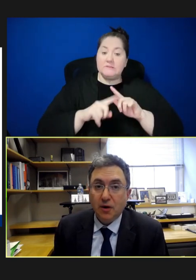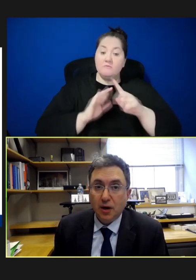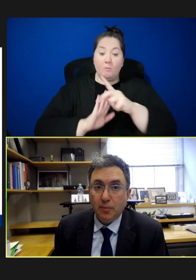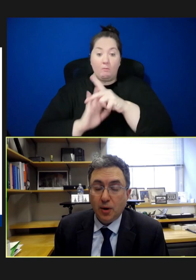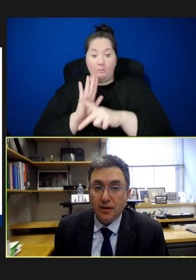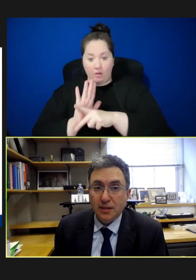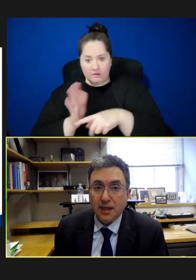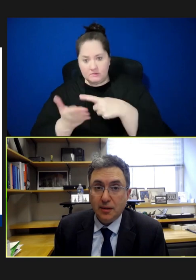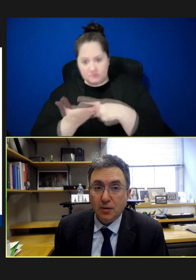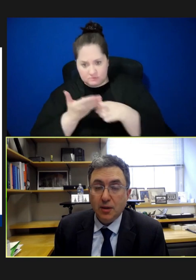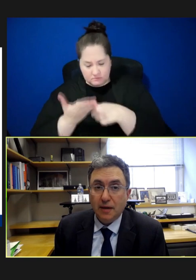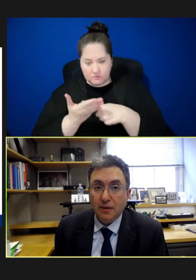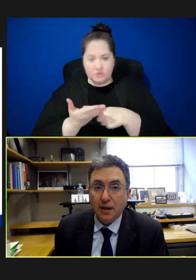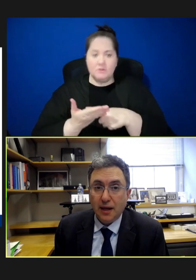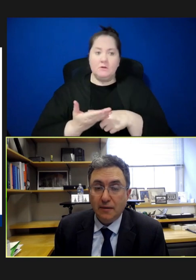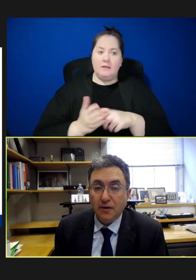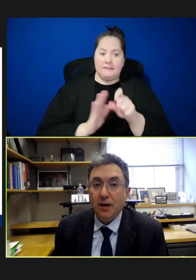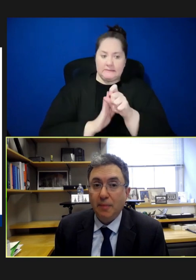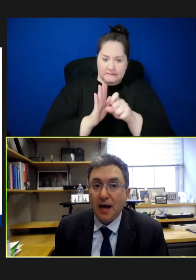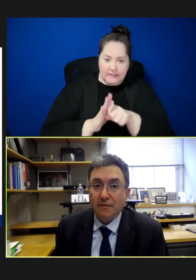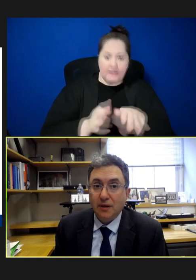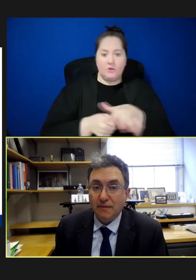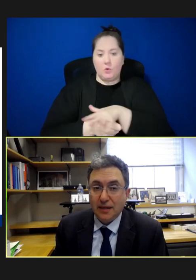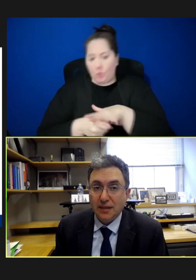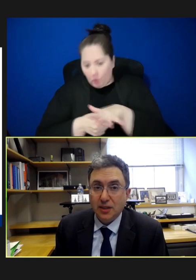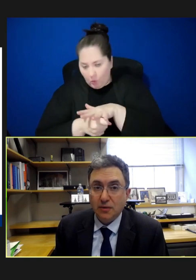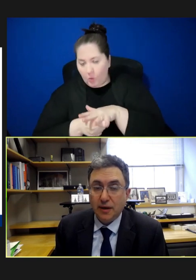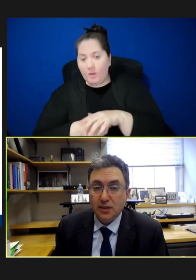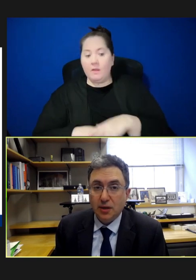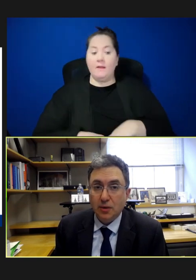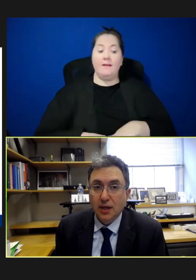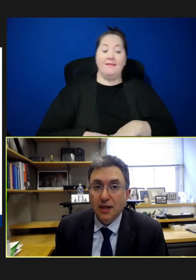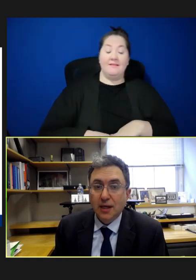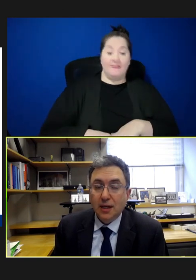very important at the state and local level and very impactful on vaccination rates. So,